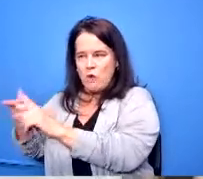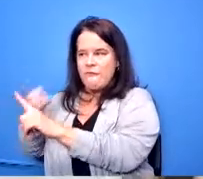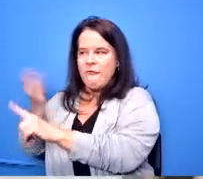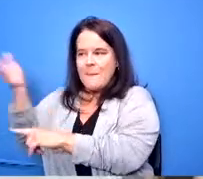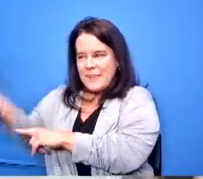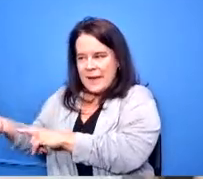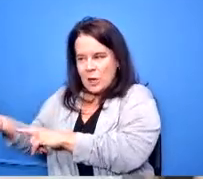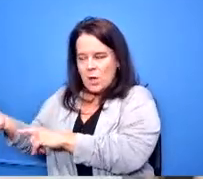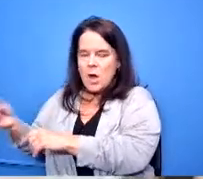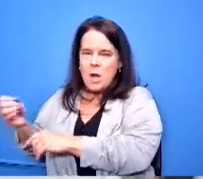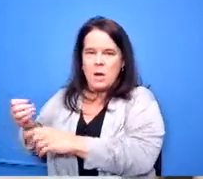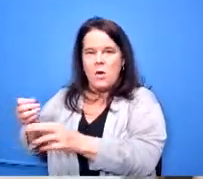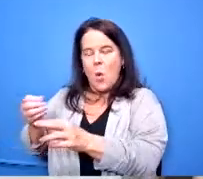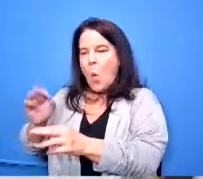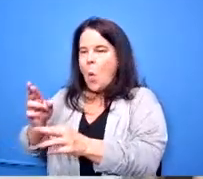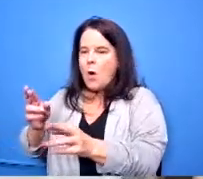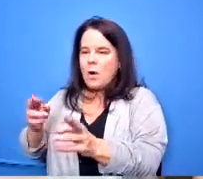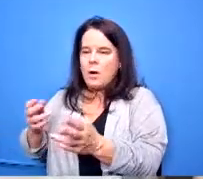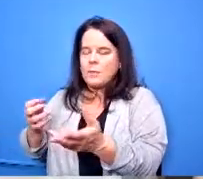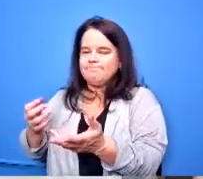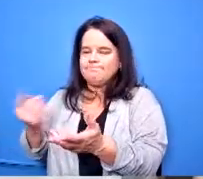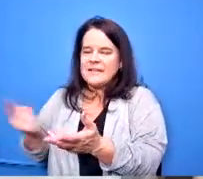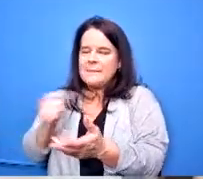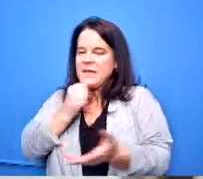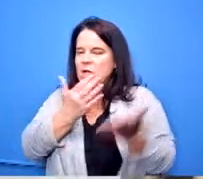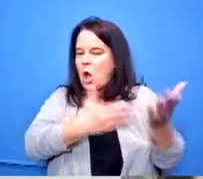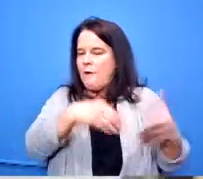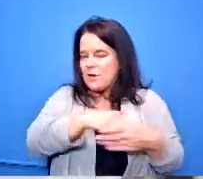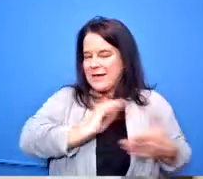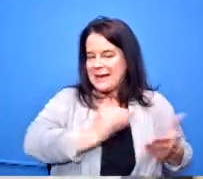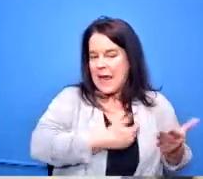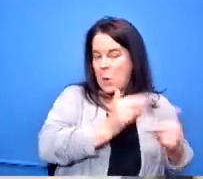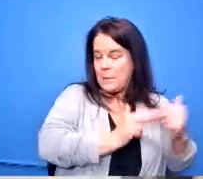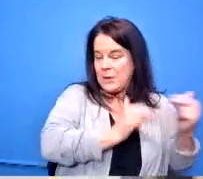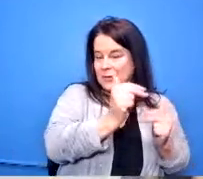class that is not offered in our building then the student has a counselor that they work with